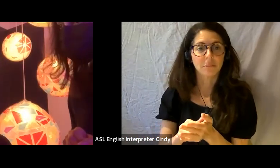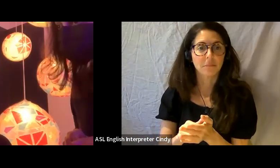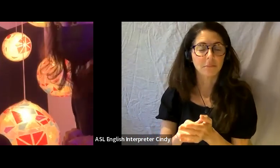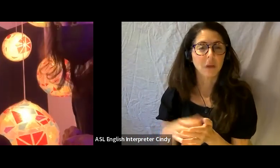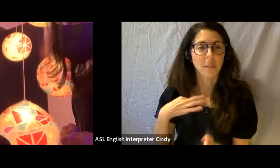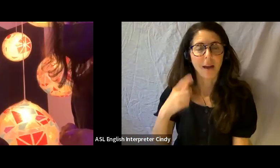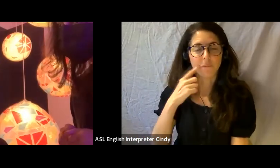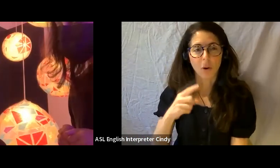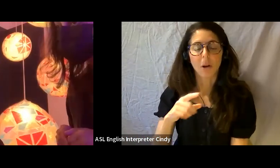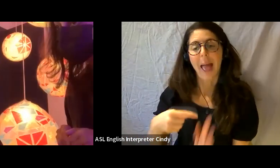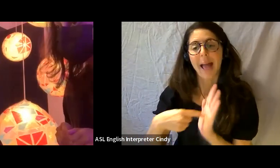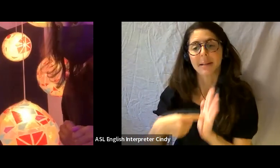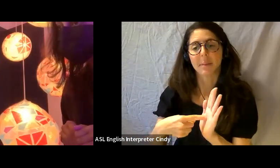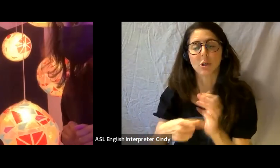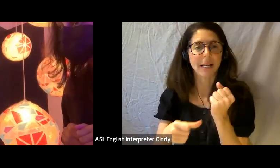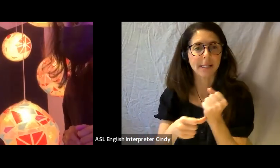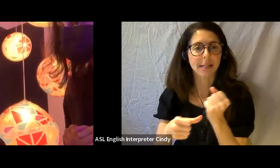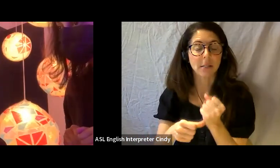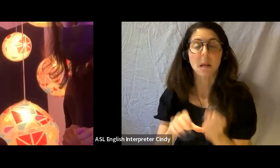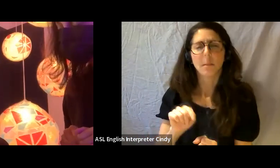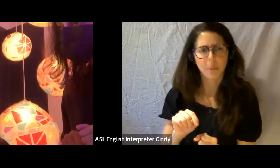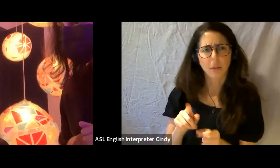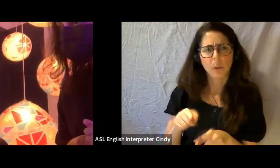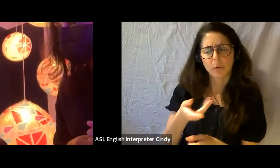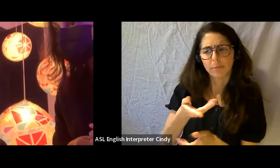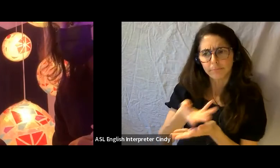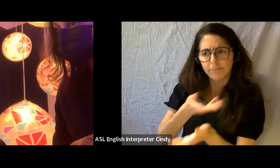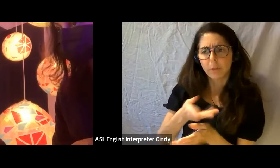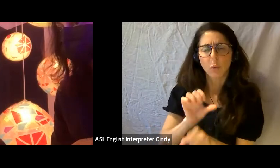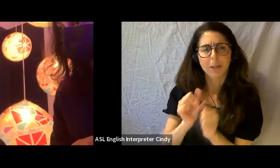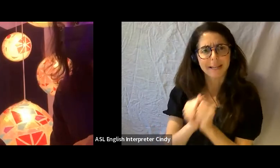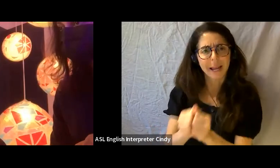but we will work with you to navigate ODSP and make sure you're paid properly